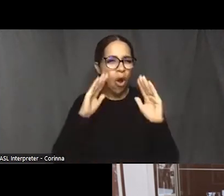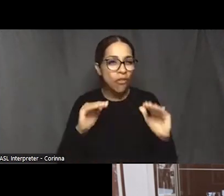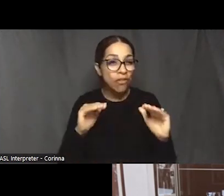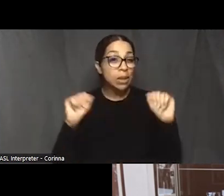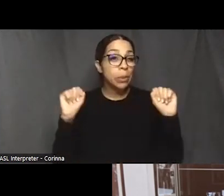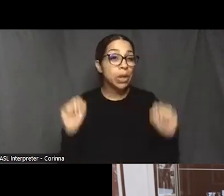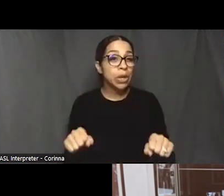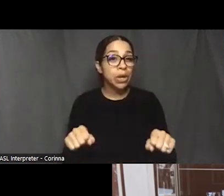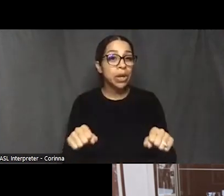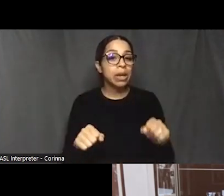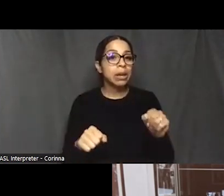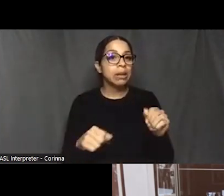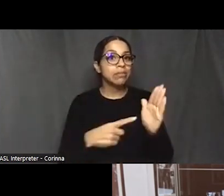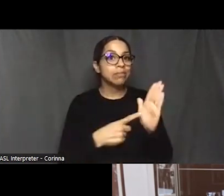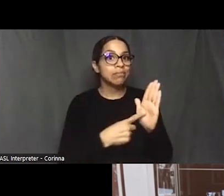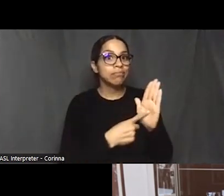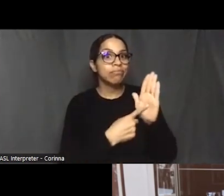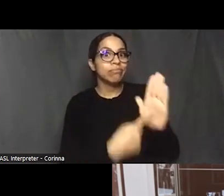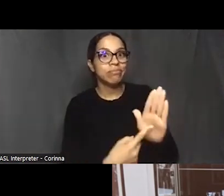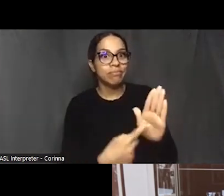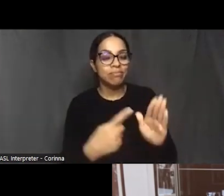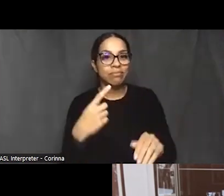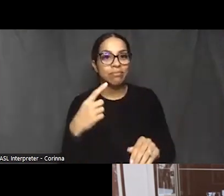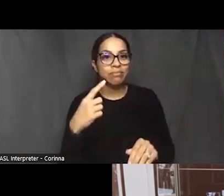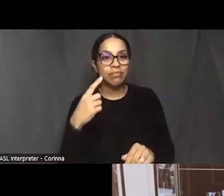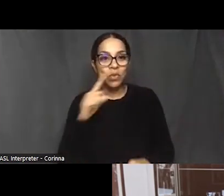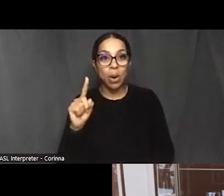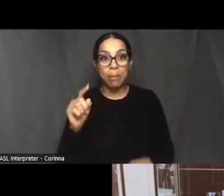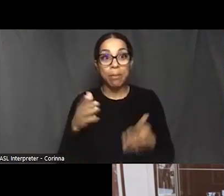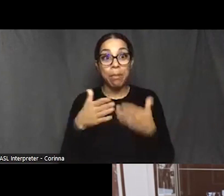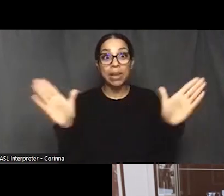And there is a there is a number there is a time